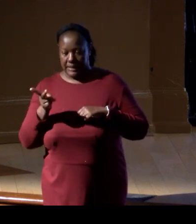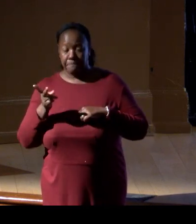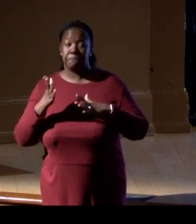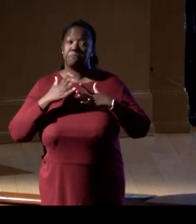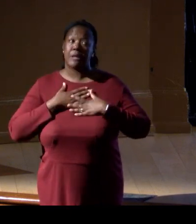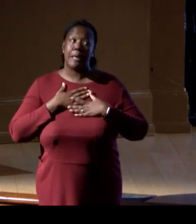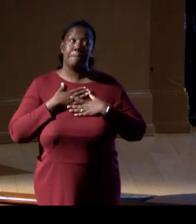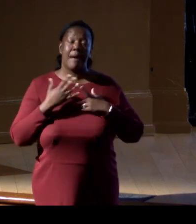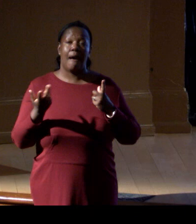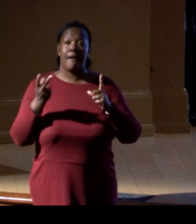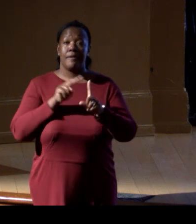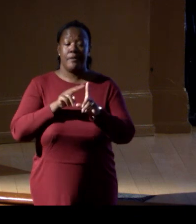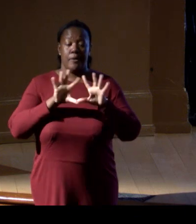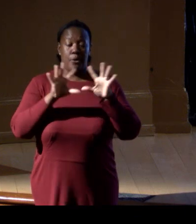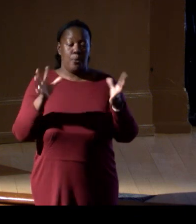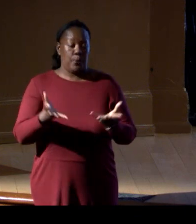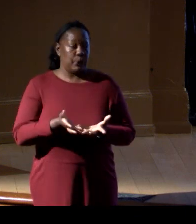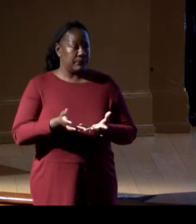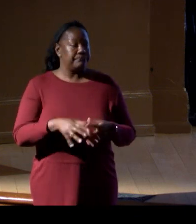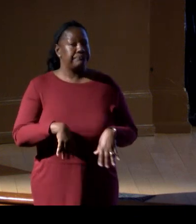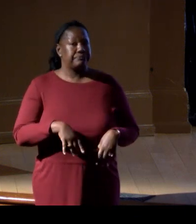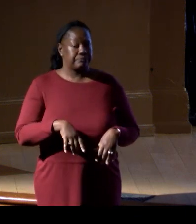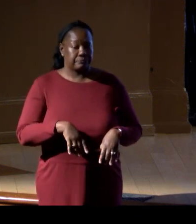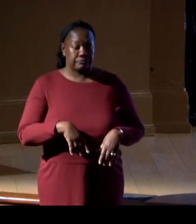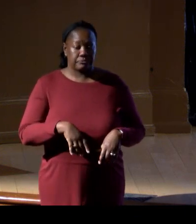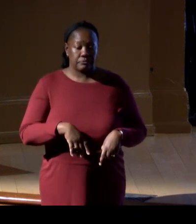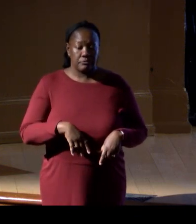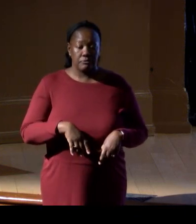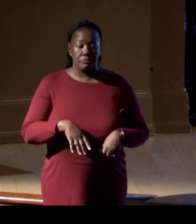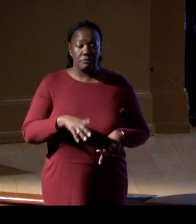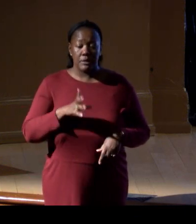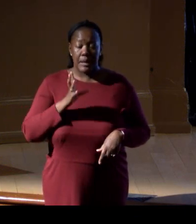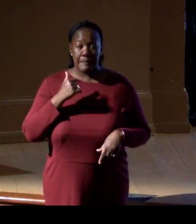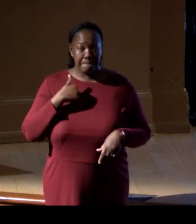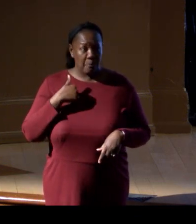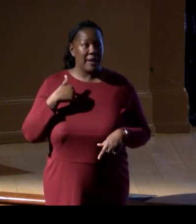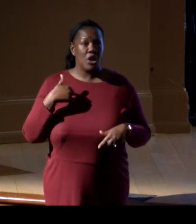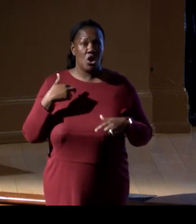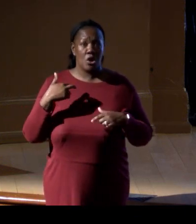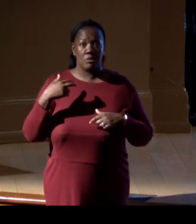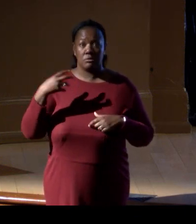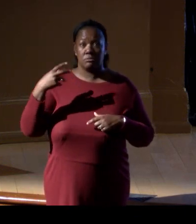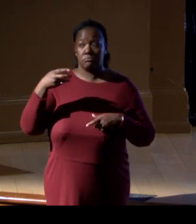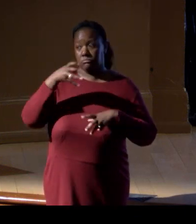just like Michael, marine mammals, being a regulated entity, we're often having to defend,